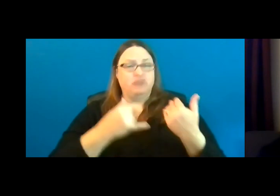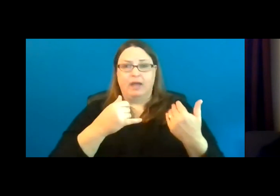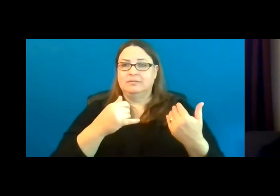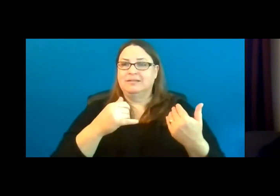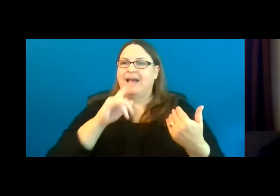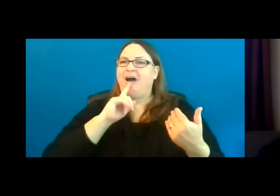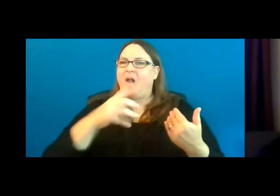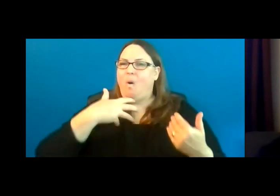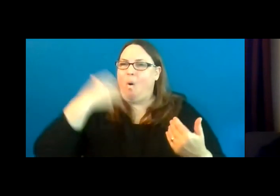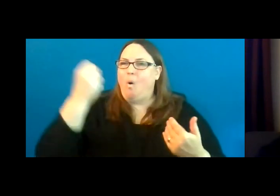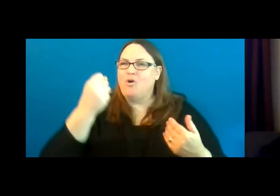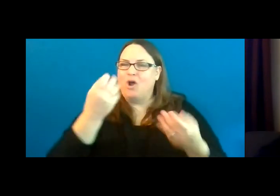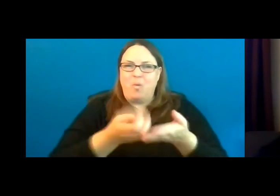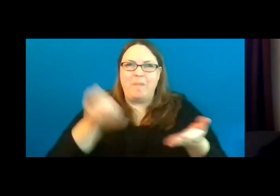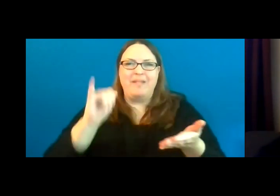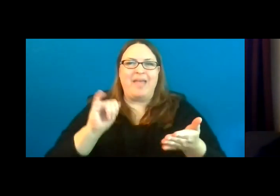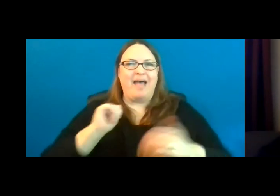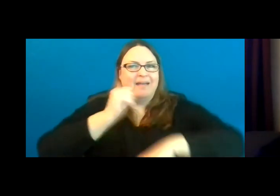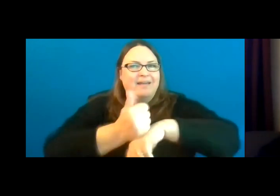and needs to be replaced.